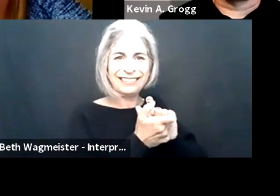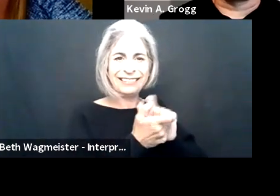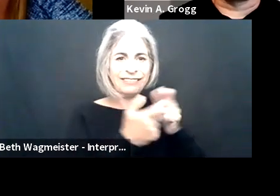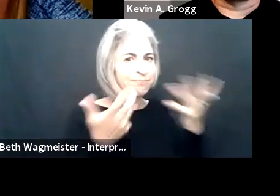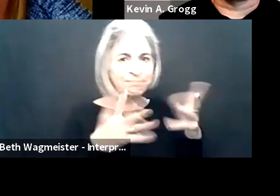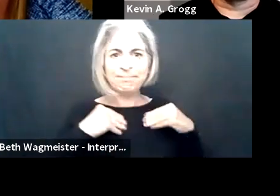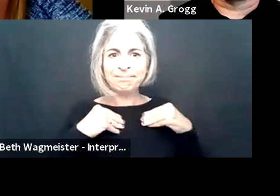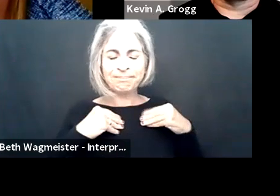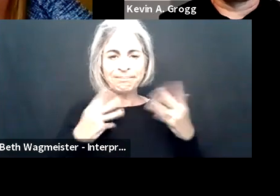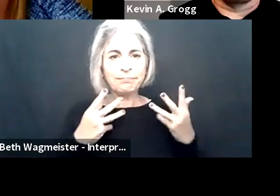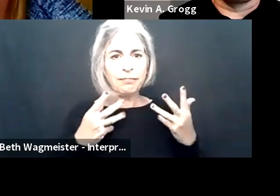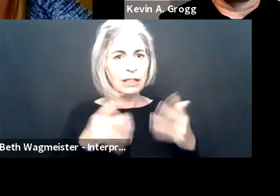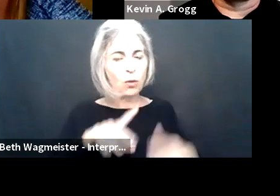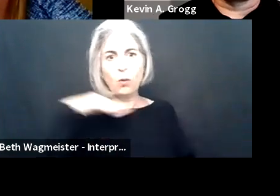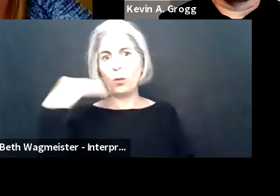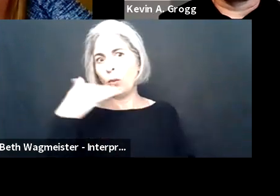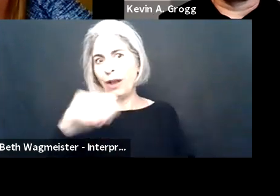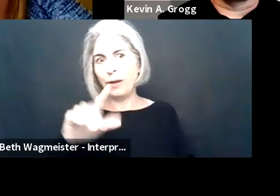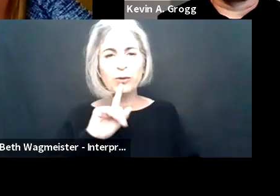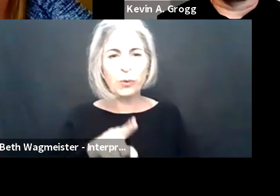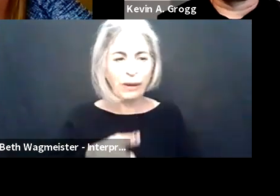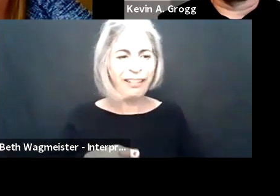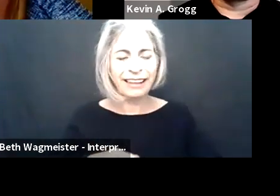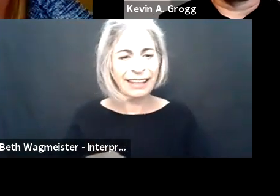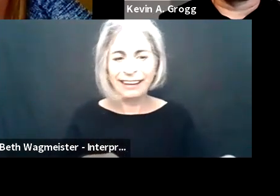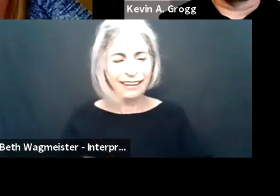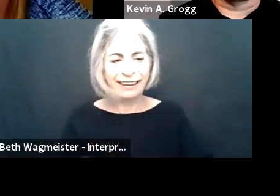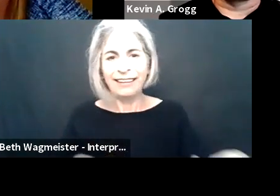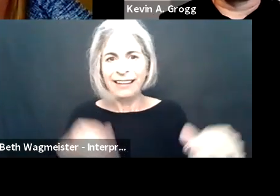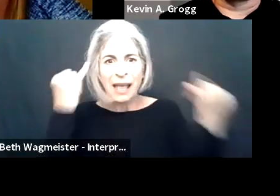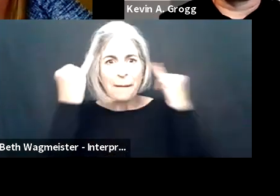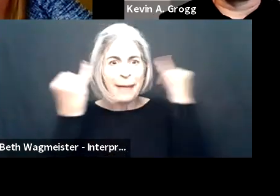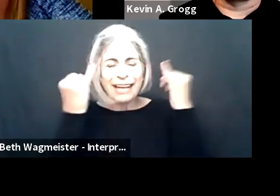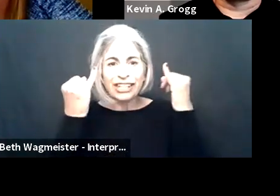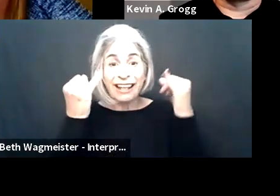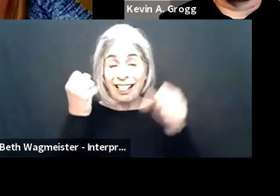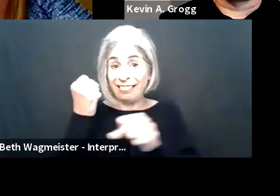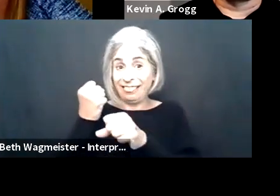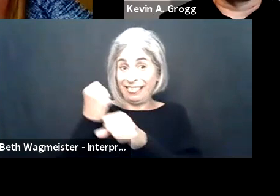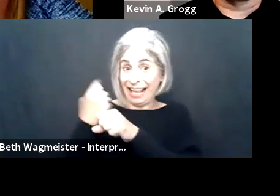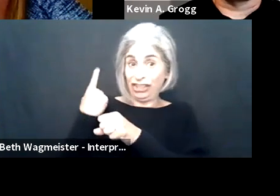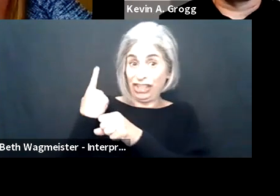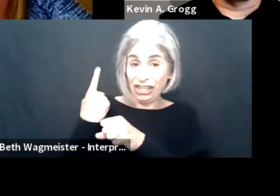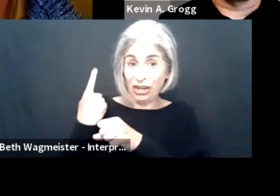environments. I mean, it's just absolutely sort of